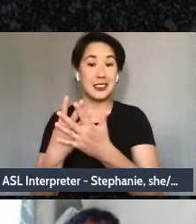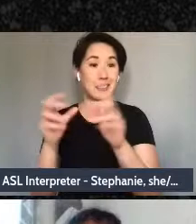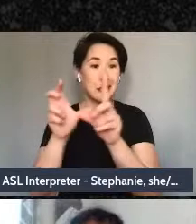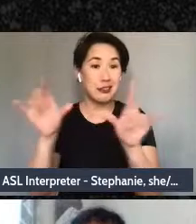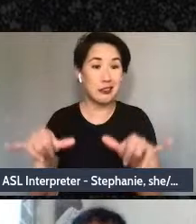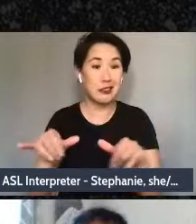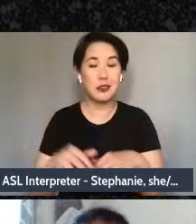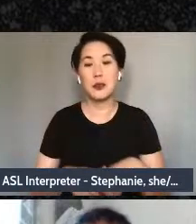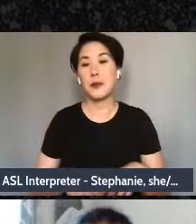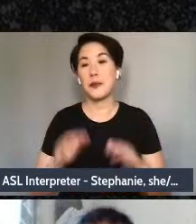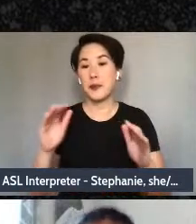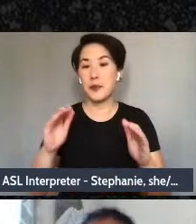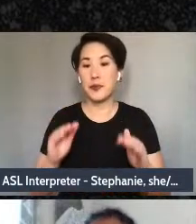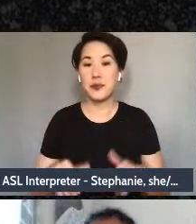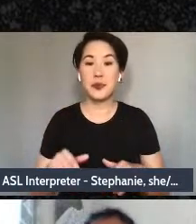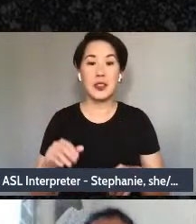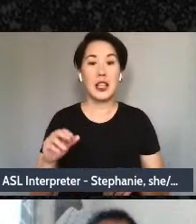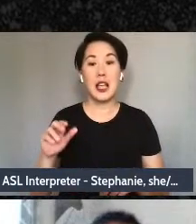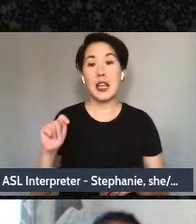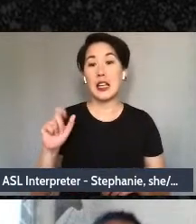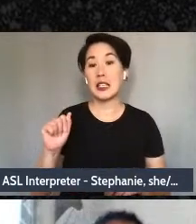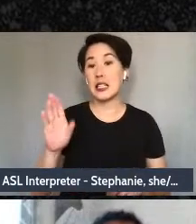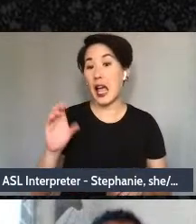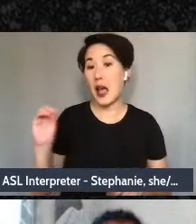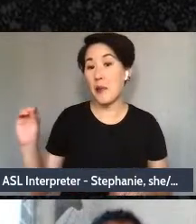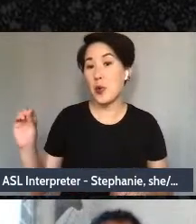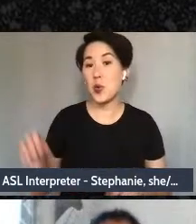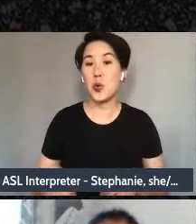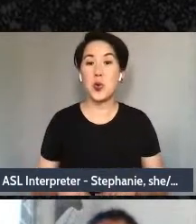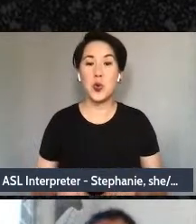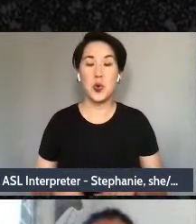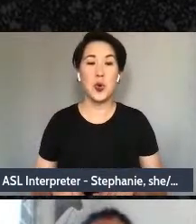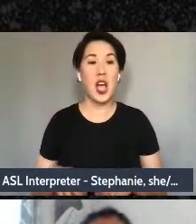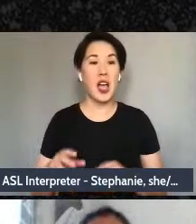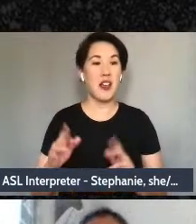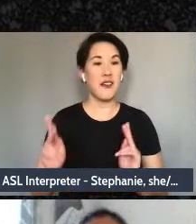taboo, inferiority, the health insurance industry. I'm not sure if there's anyone